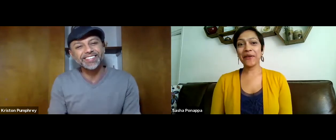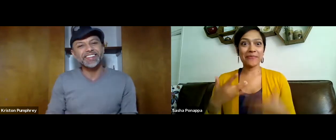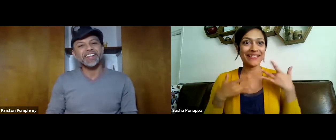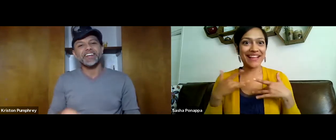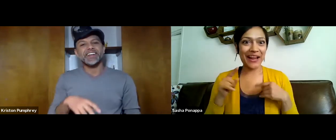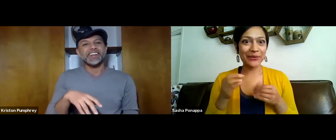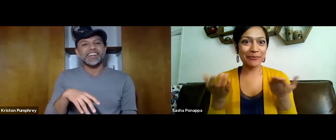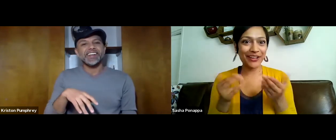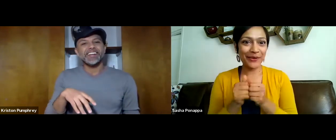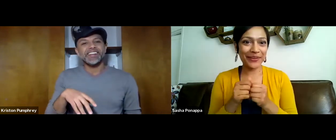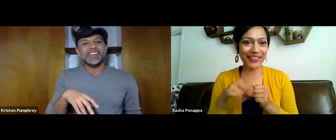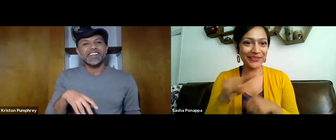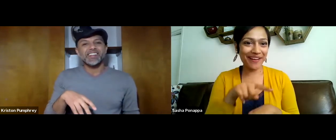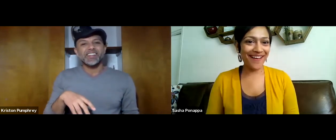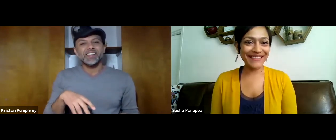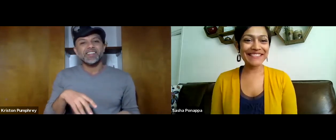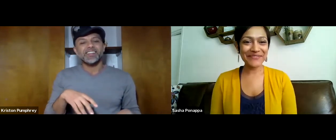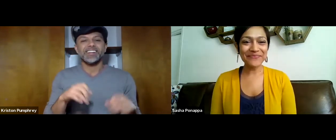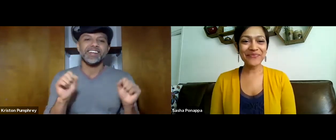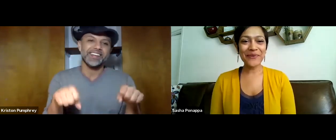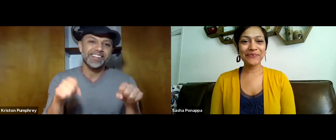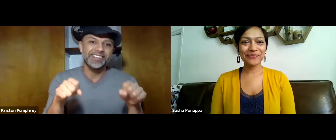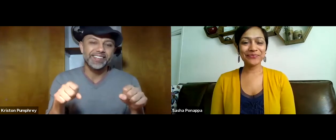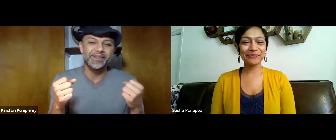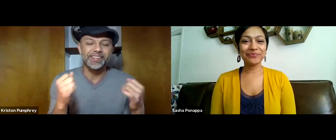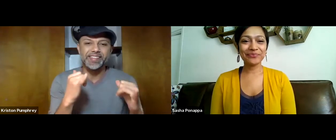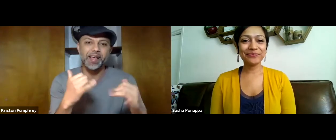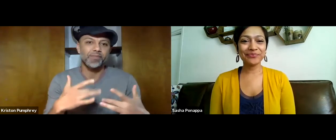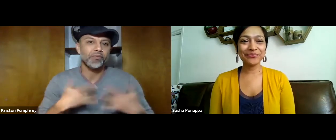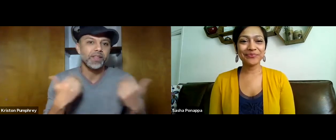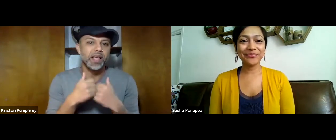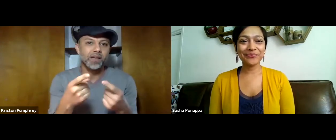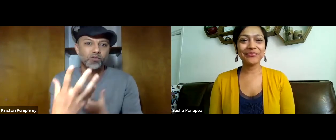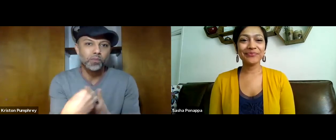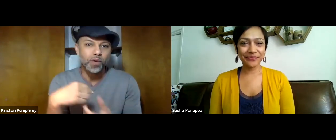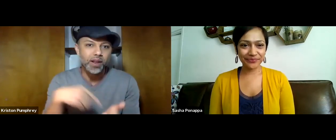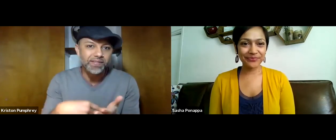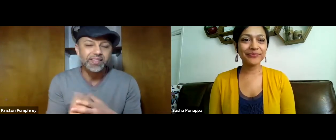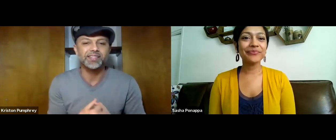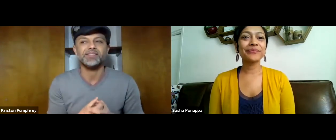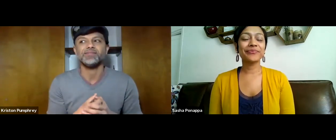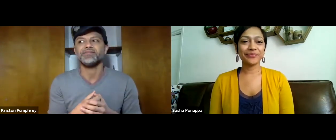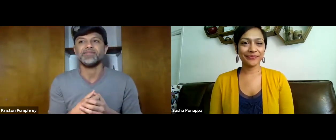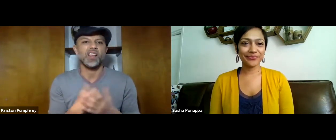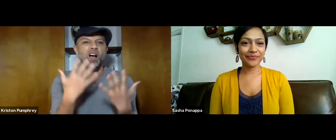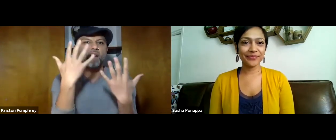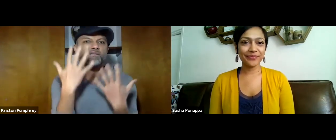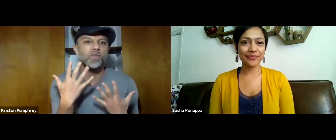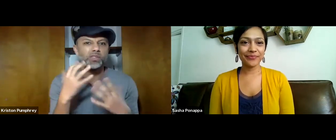Thank you, Kriston, I'm excited to be here with you. Yes, same, we're thrilled to have you with us.